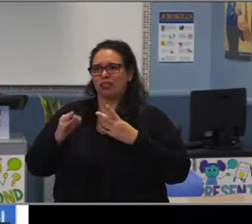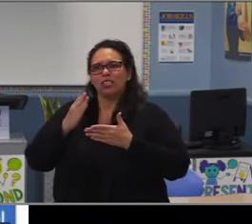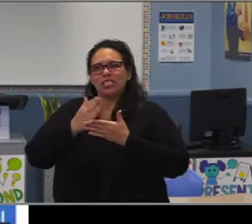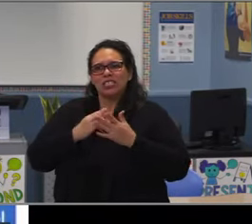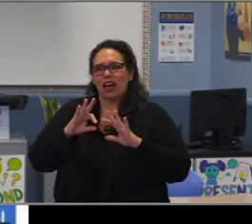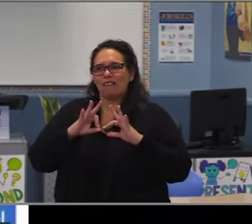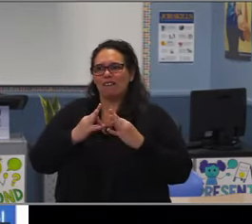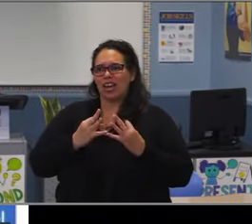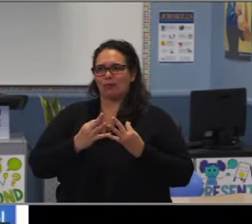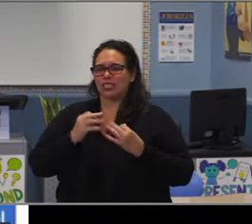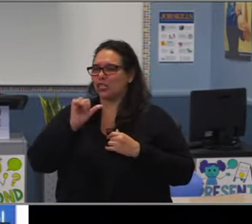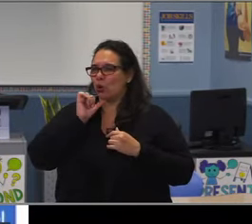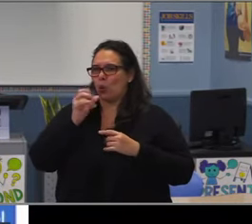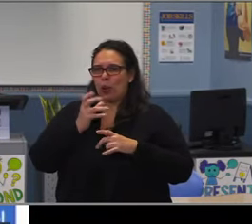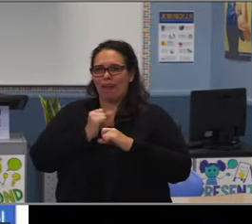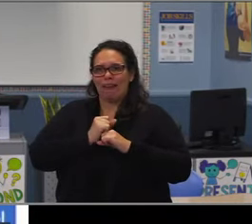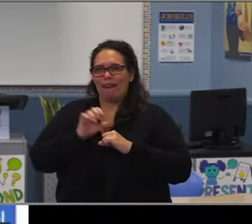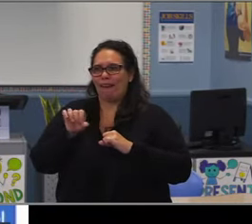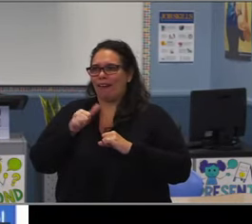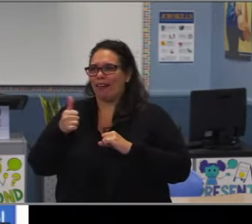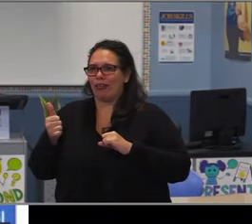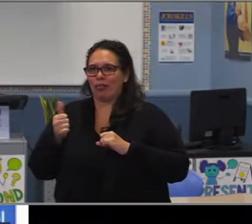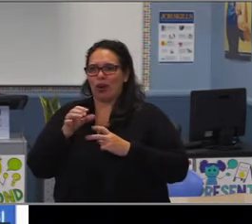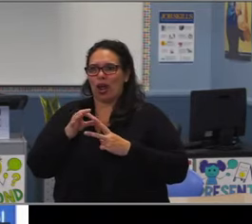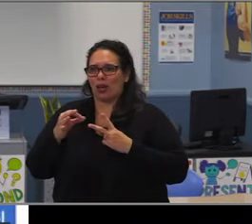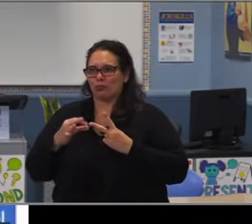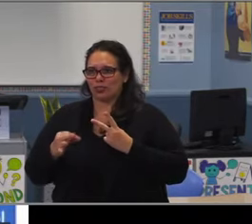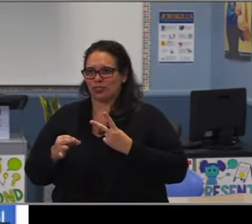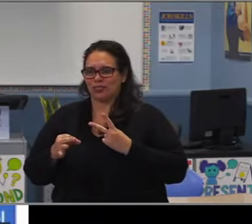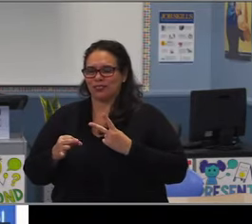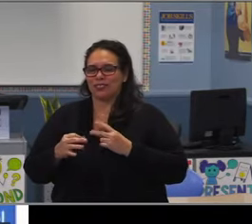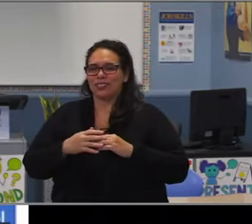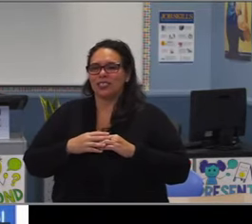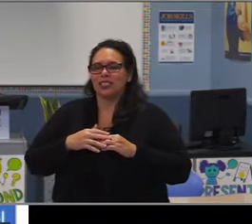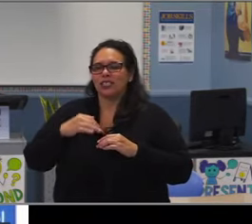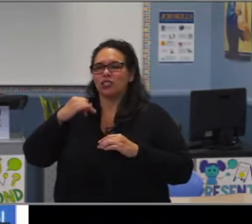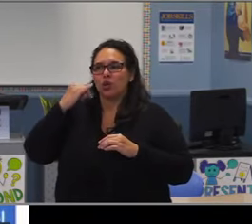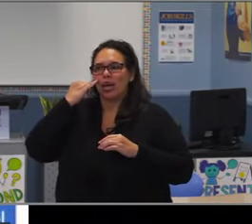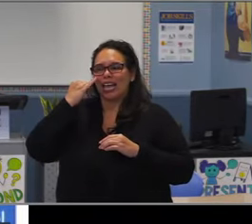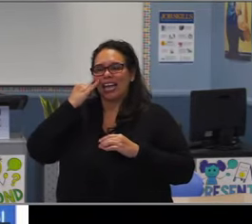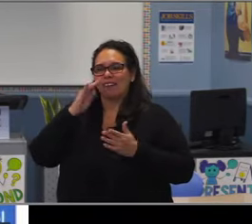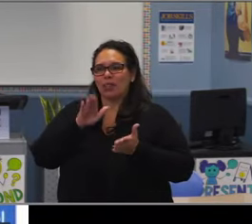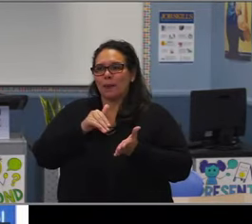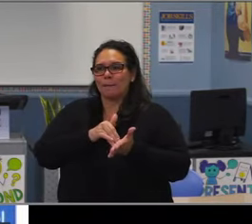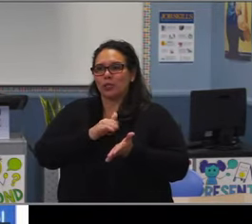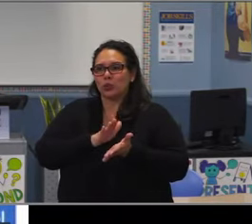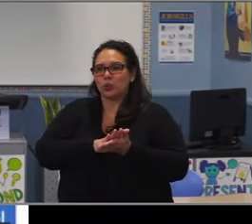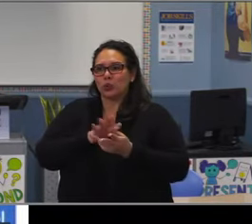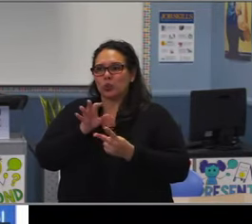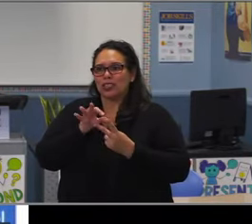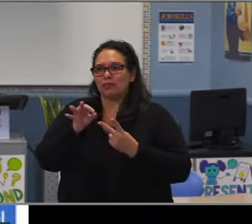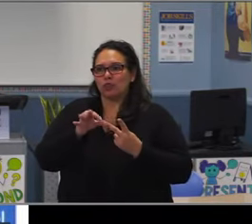So I'd ask that we continue to think about those students and families as well as we move forward with options and choices.